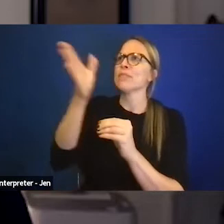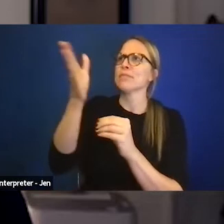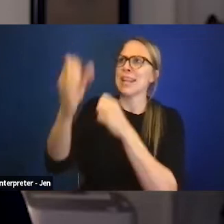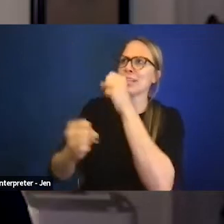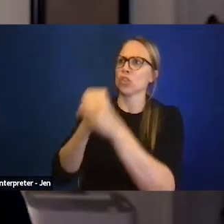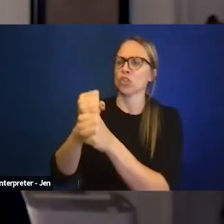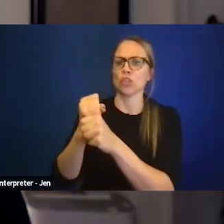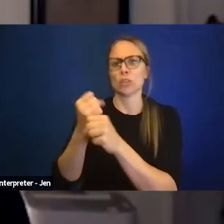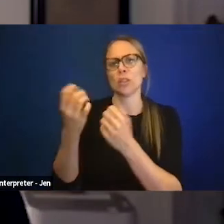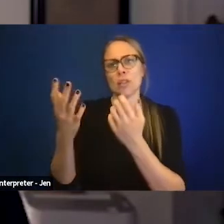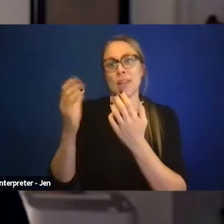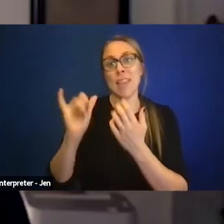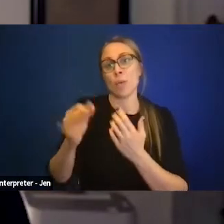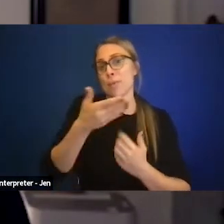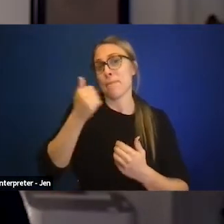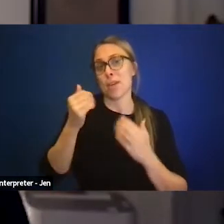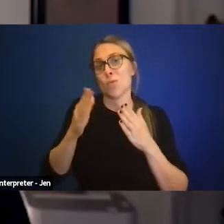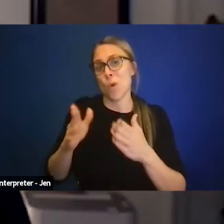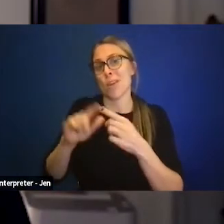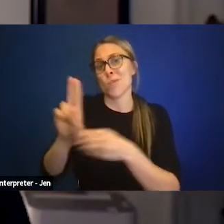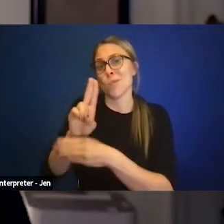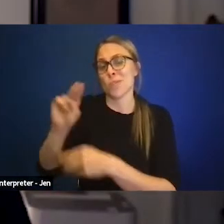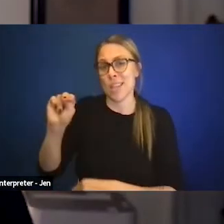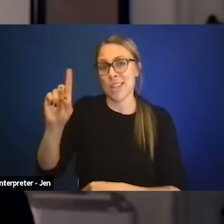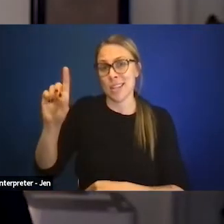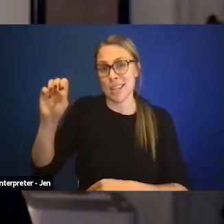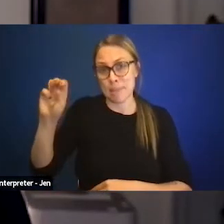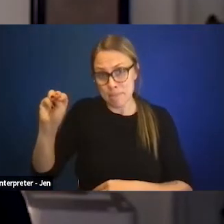the best way to use NDEAM, sharing information